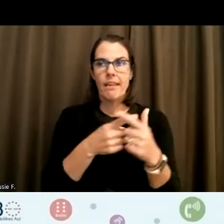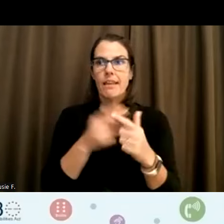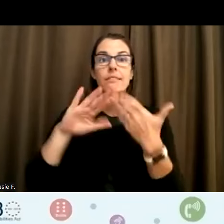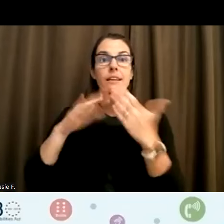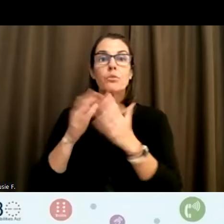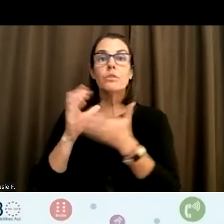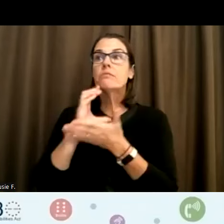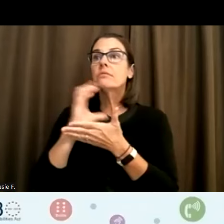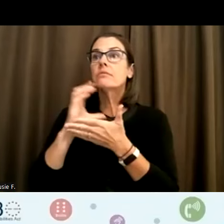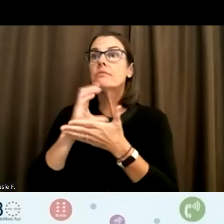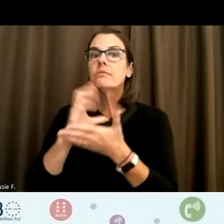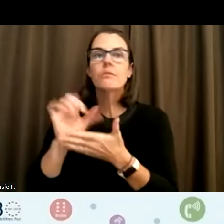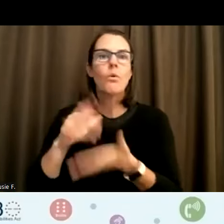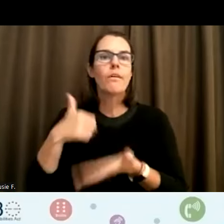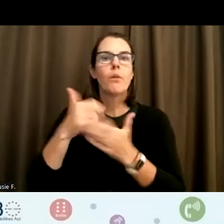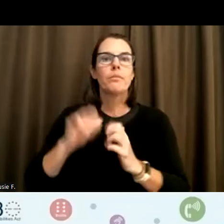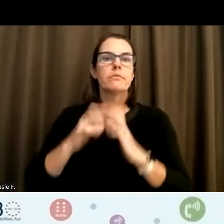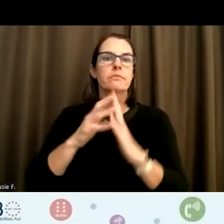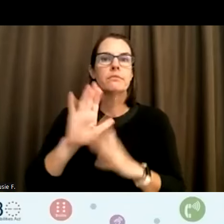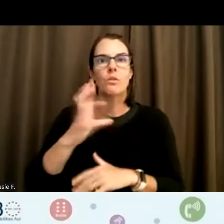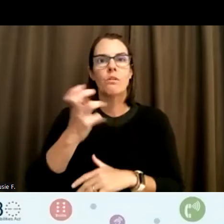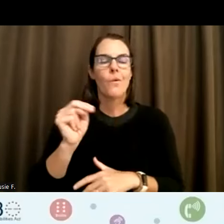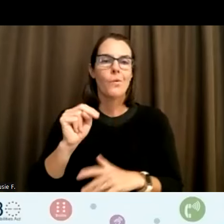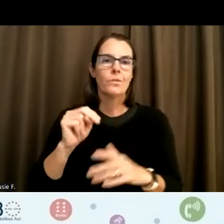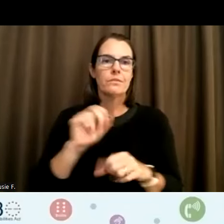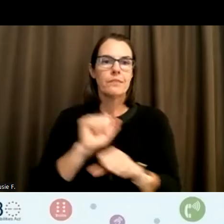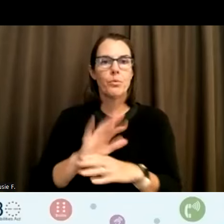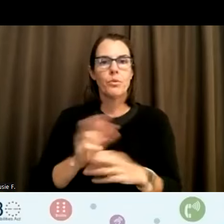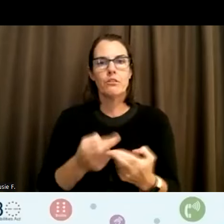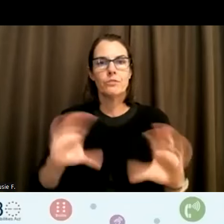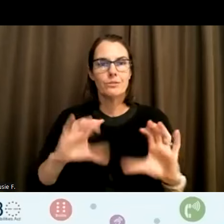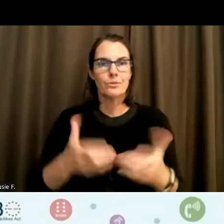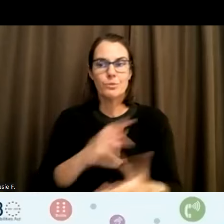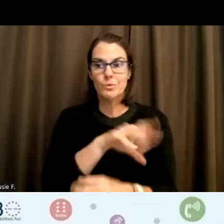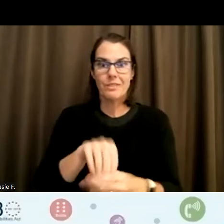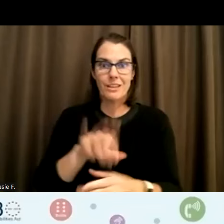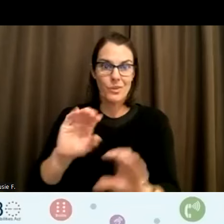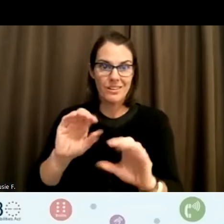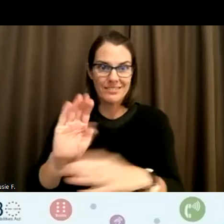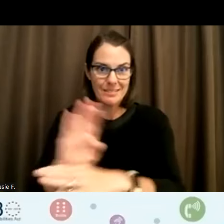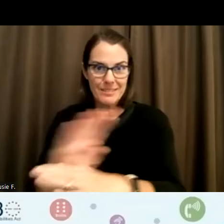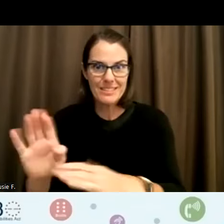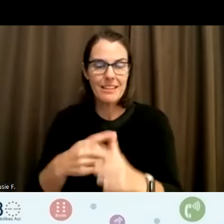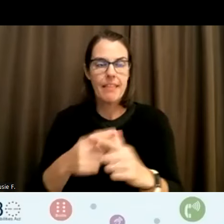know that employee resource group within your own own organization And then building on outward,